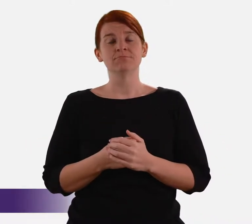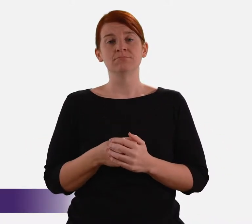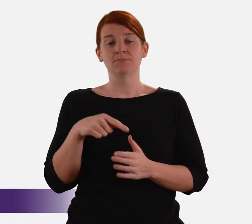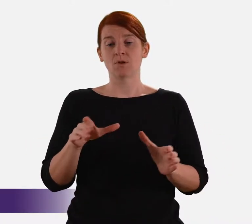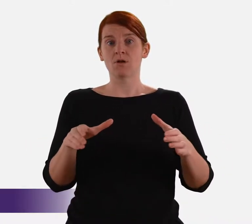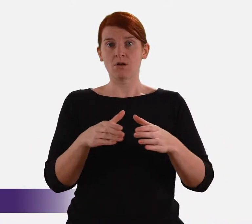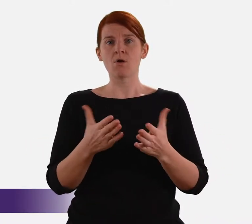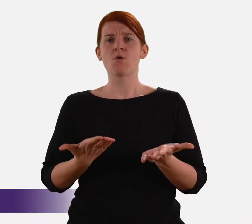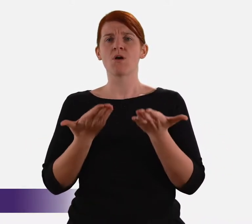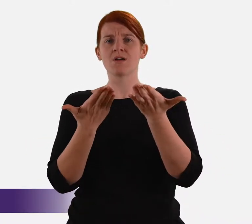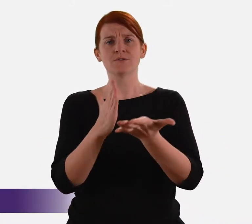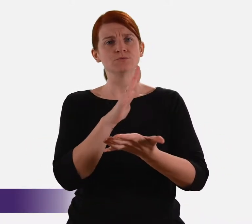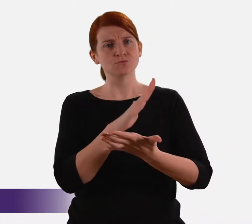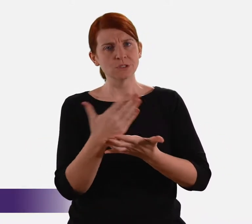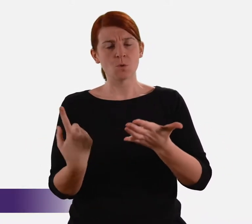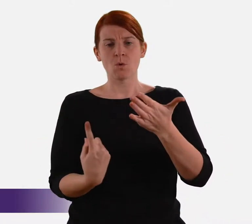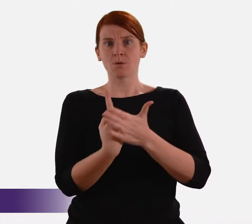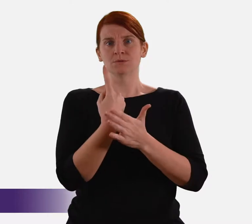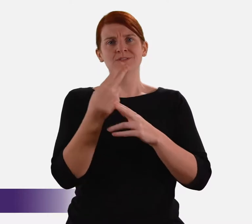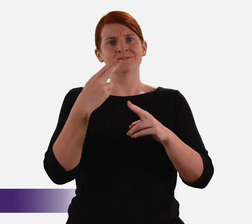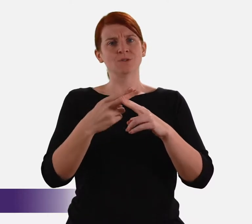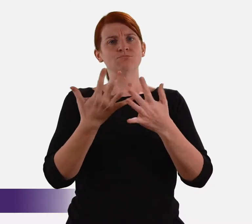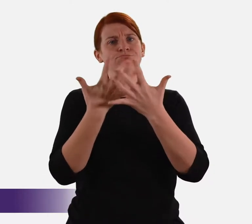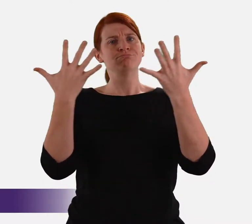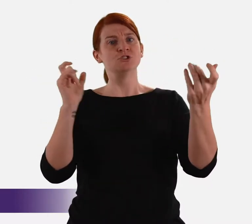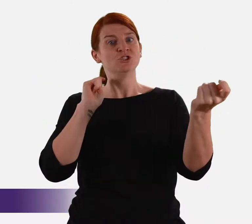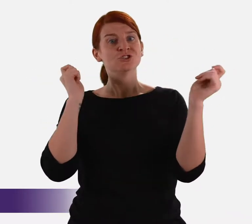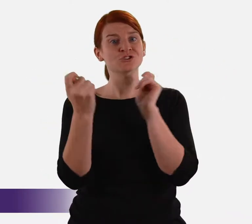the Commission offers a genuine opportunity for transformational change that